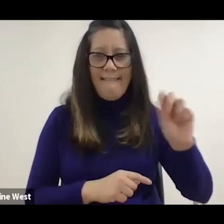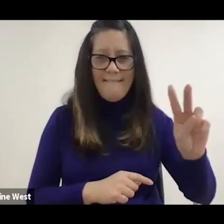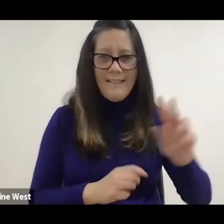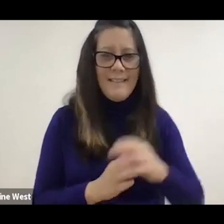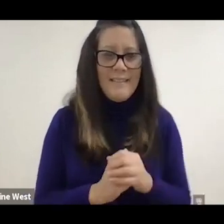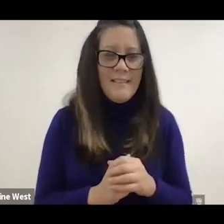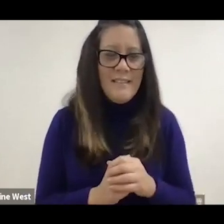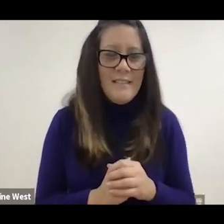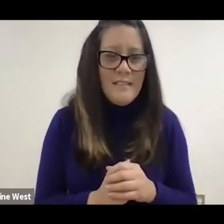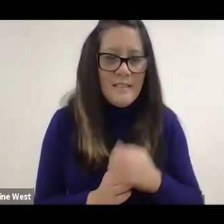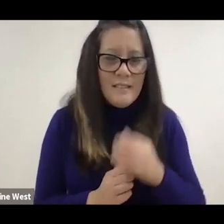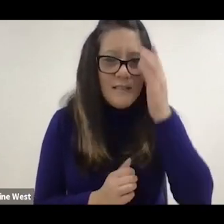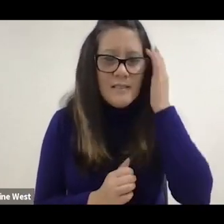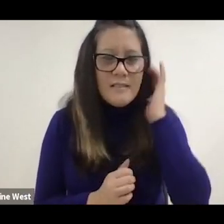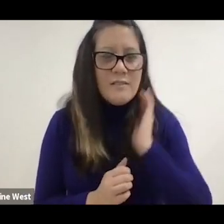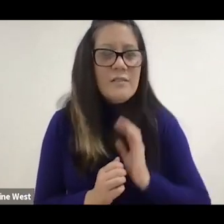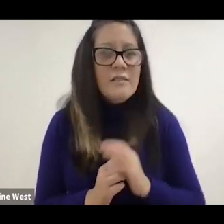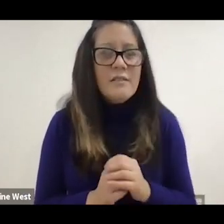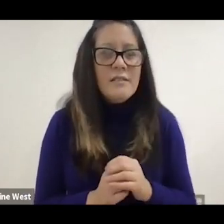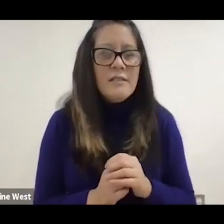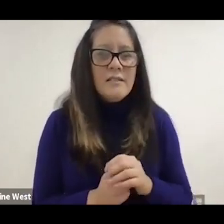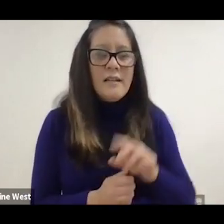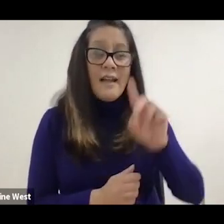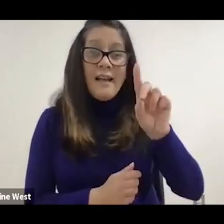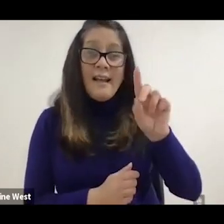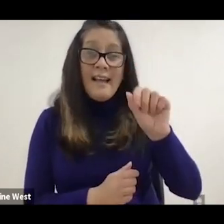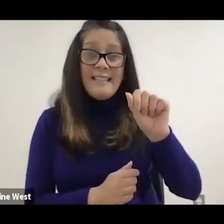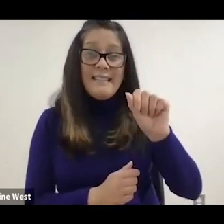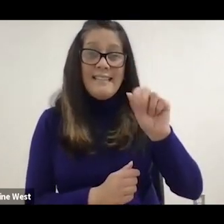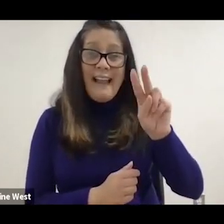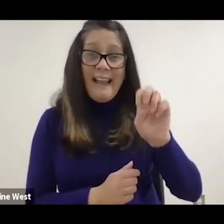human engineering research lab, Doctor Cooper thank you so much. Dave Riley